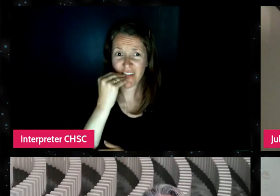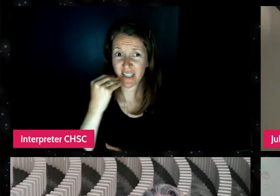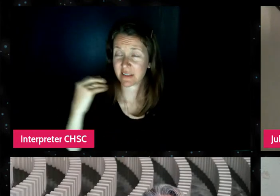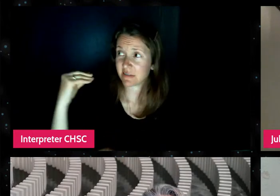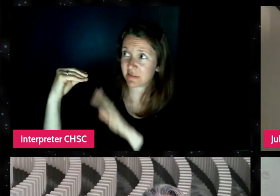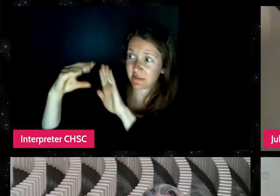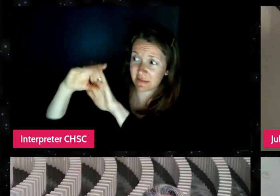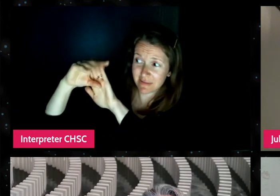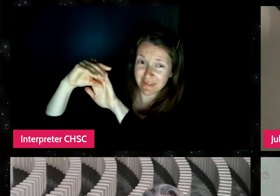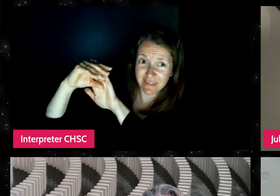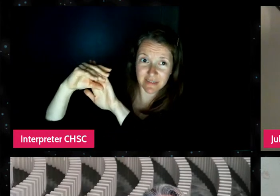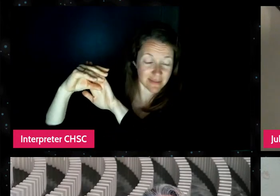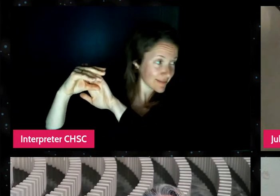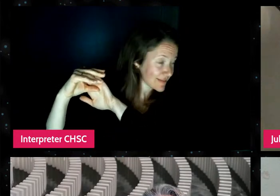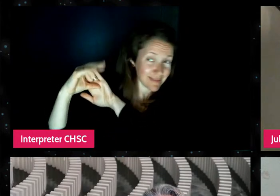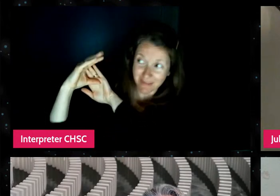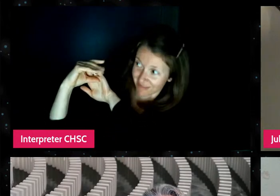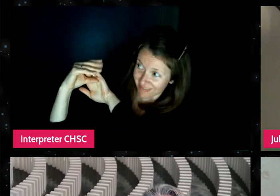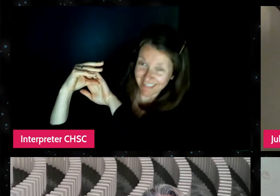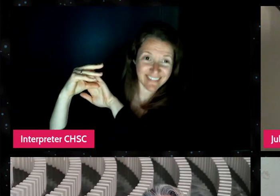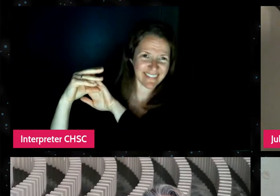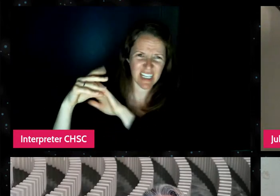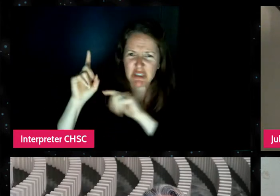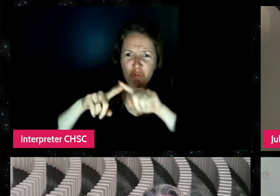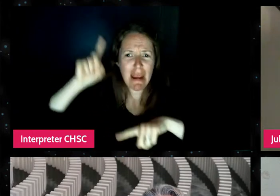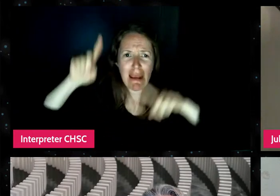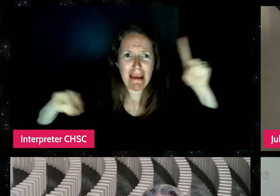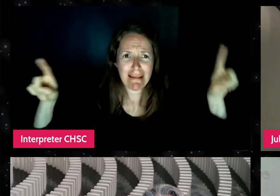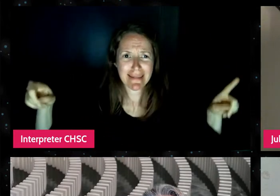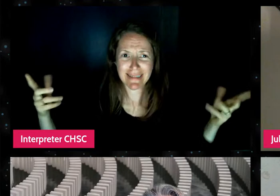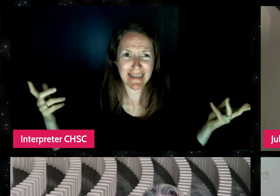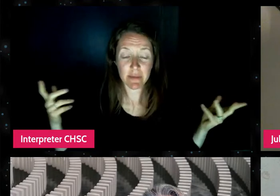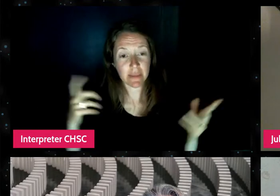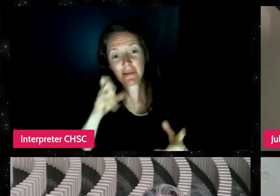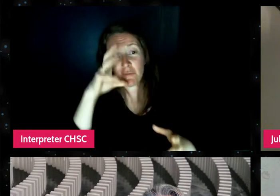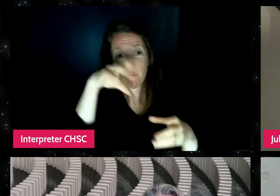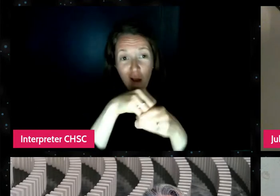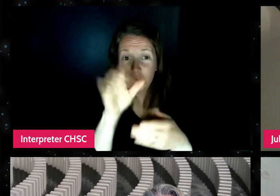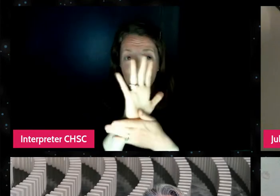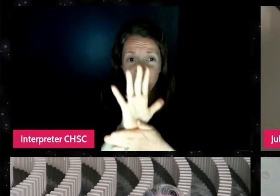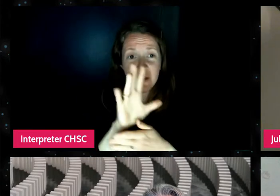but you know, just like very random things. Jeremy was there just filming it and then, you know,